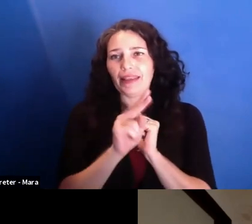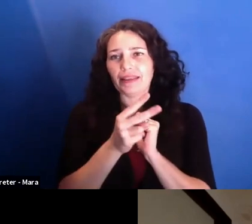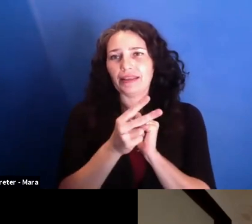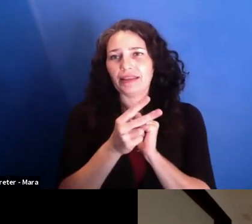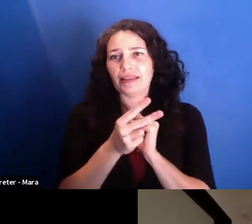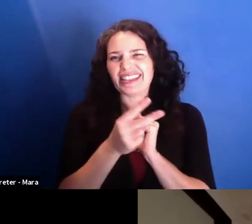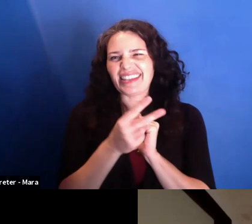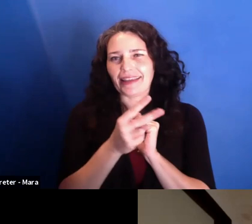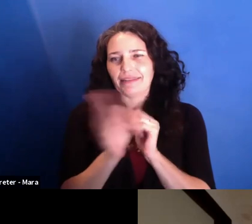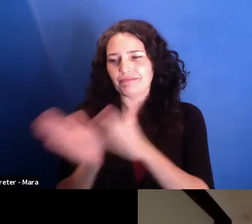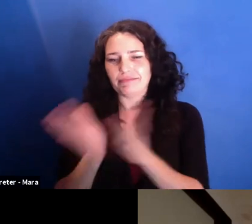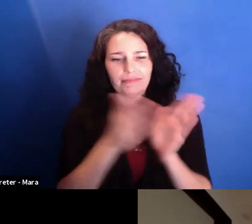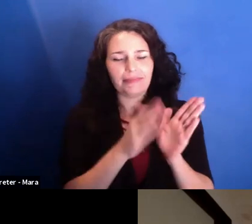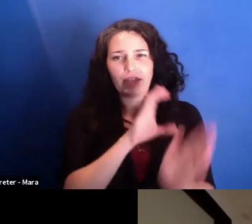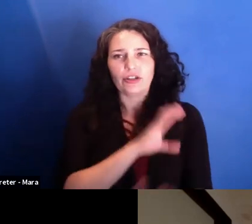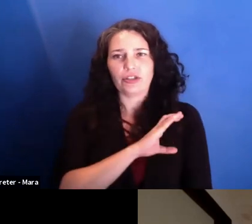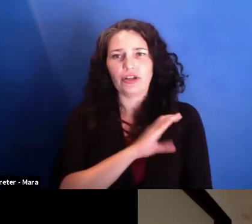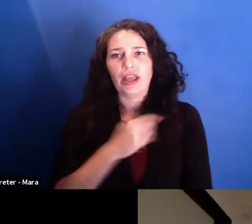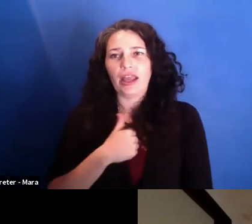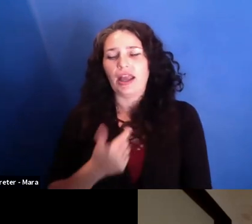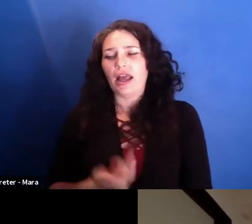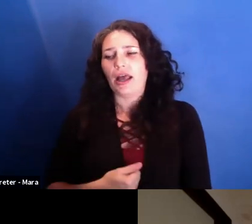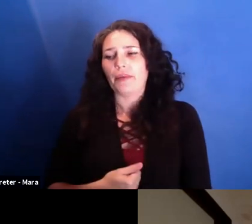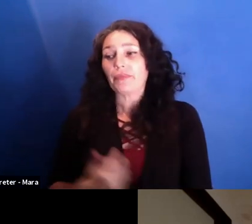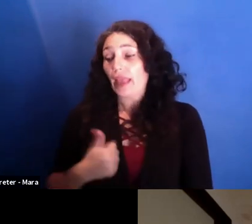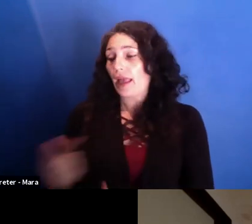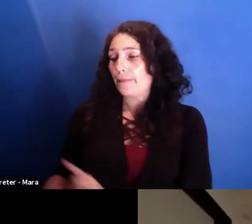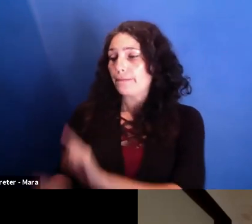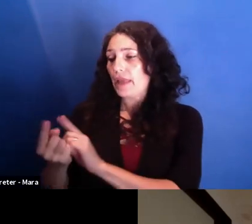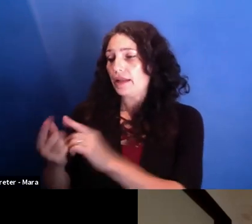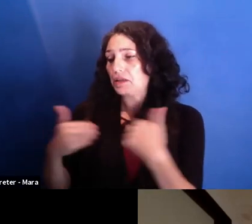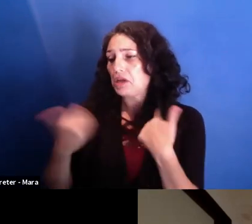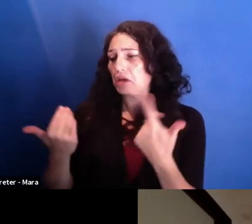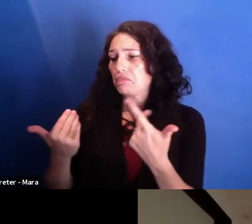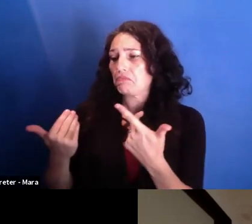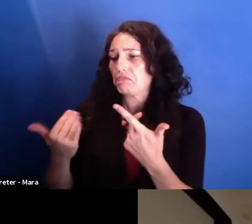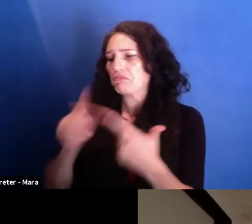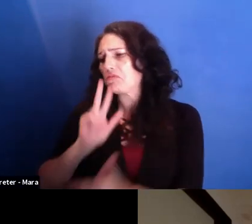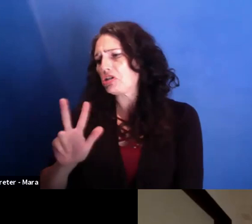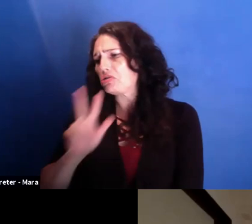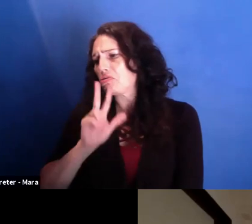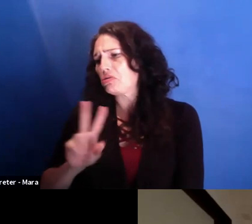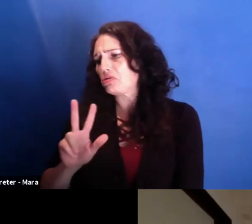that he was younger than me, a normal human being being appointed into this position.